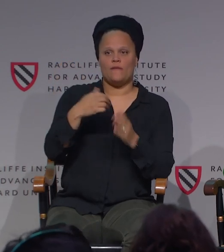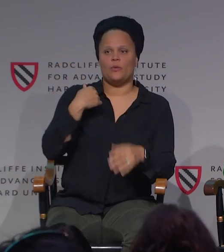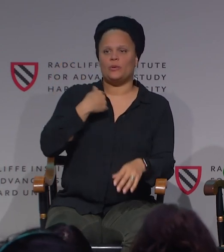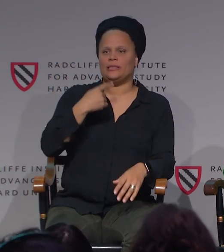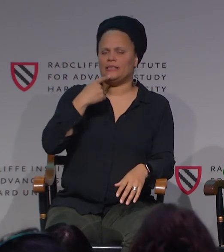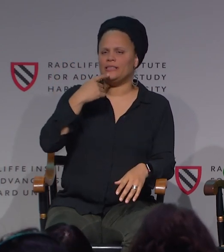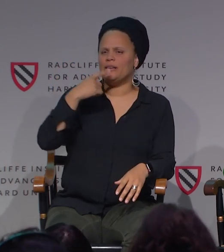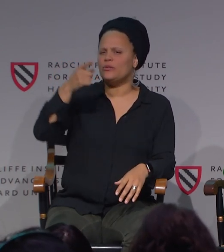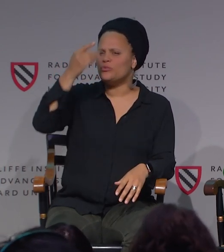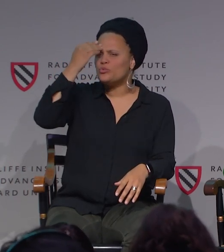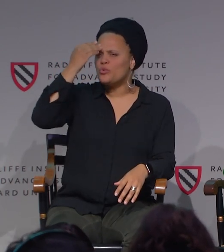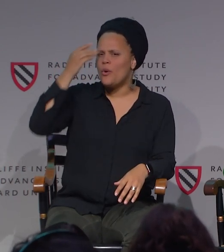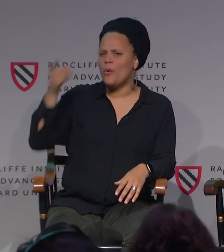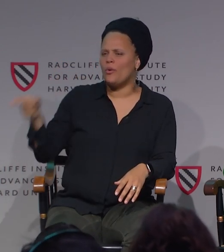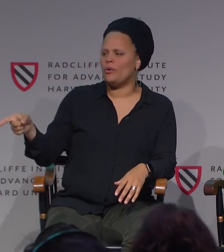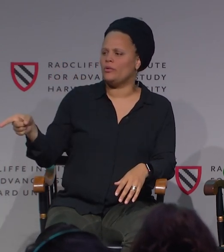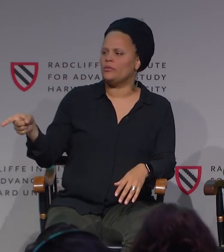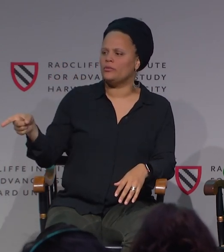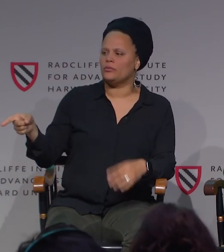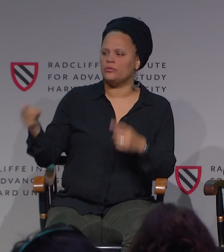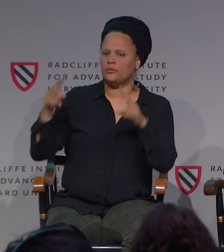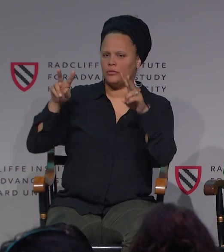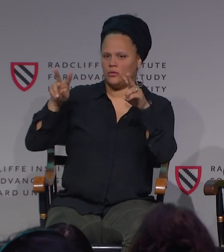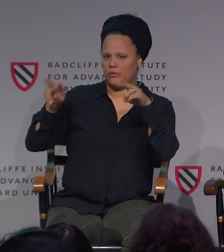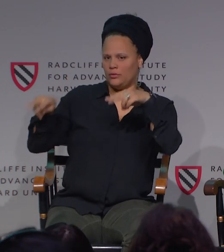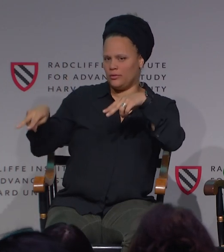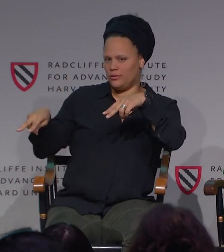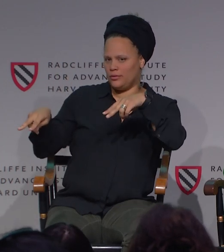Eye gaze and glance.